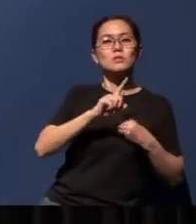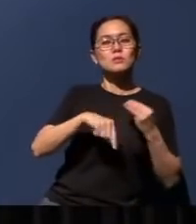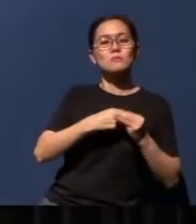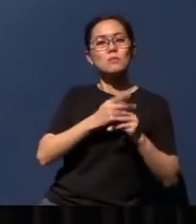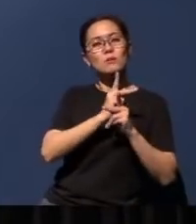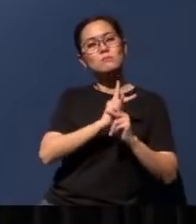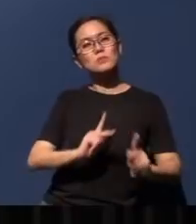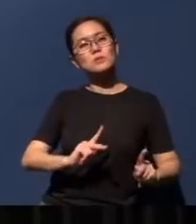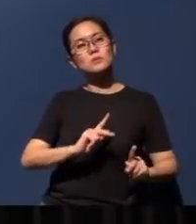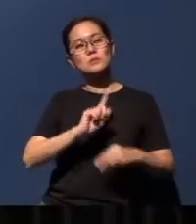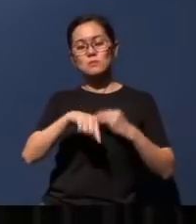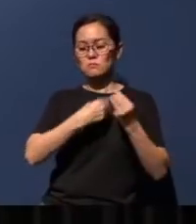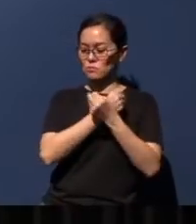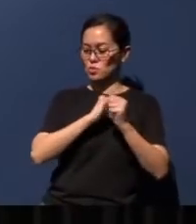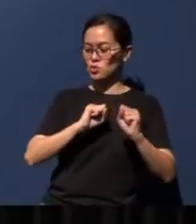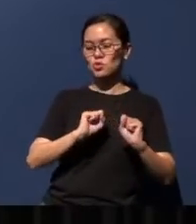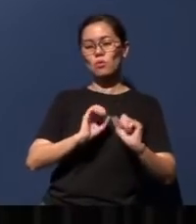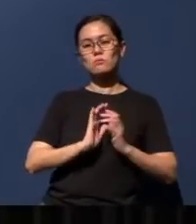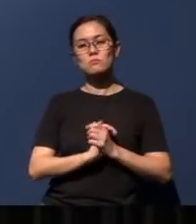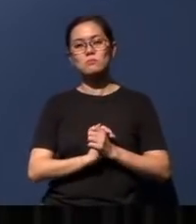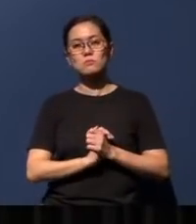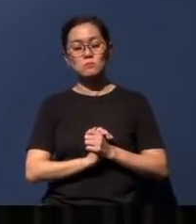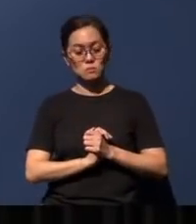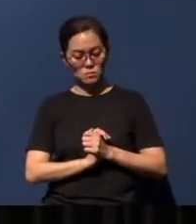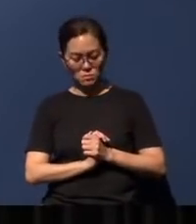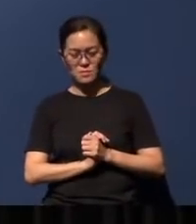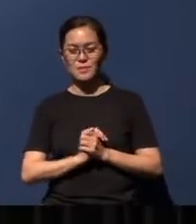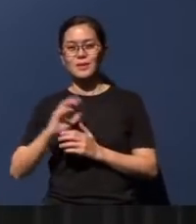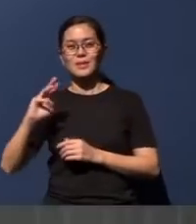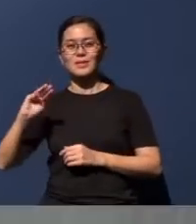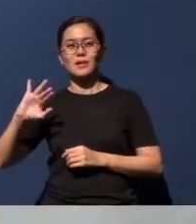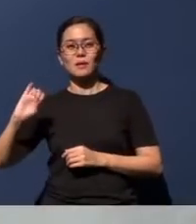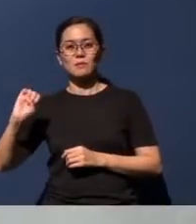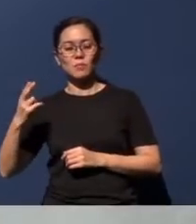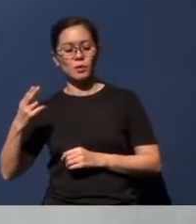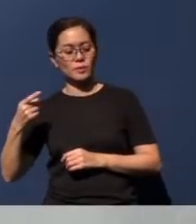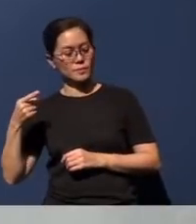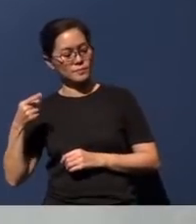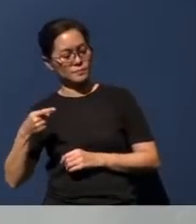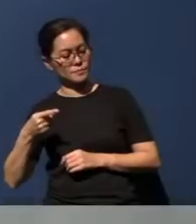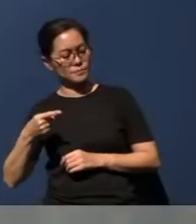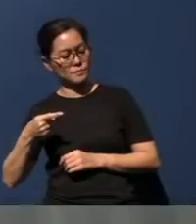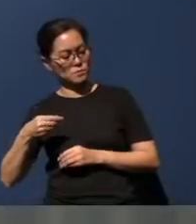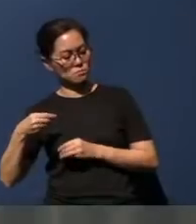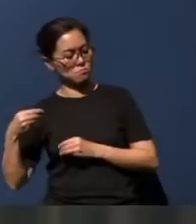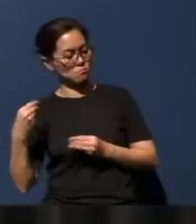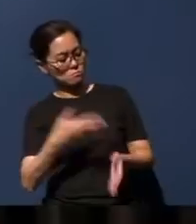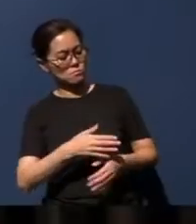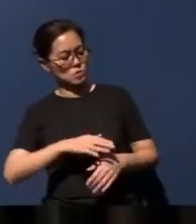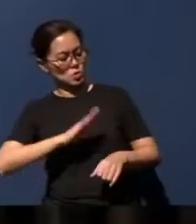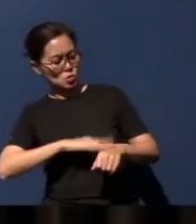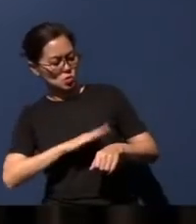It was in such an environment that Micah delivered his warnings: judgment is coming.